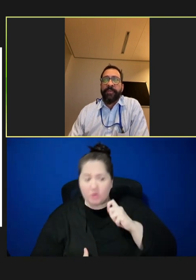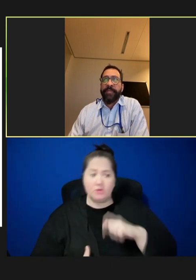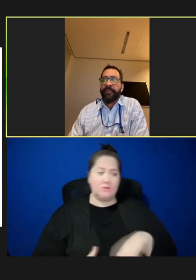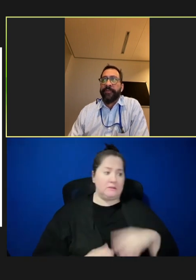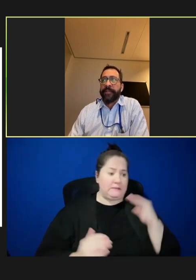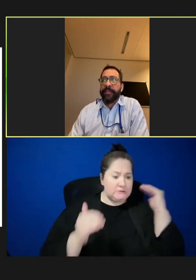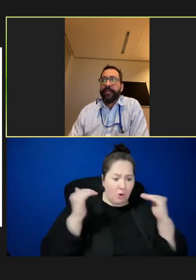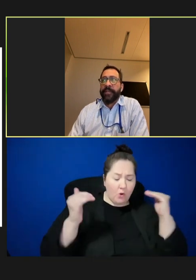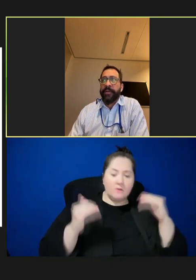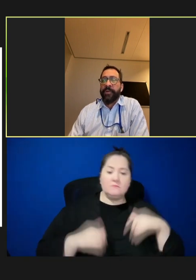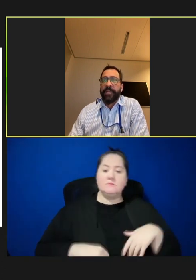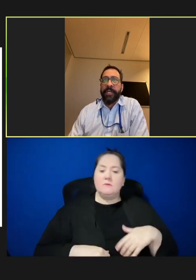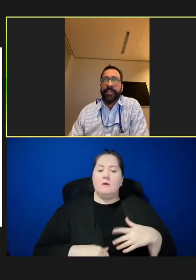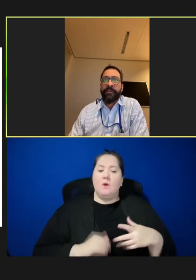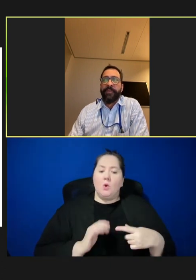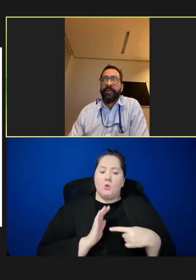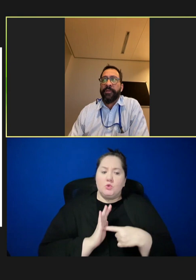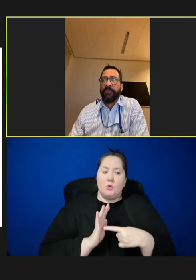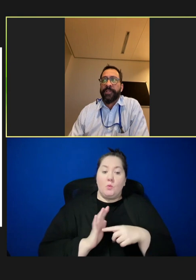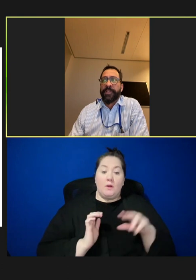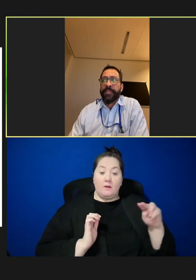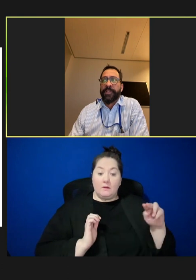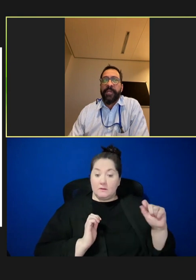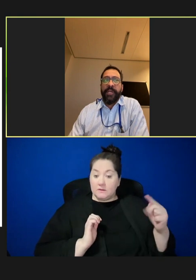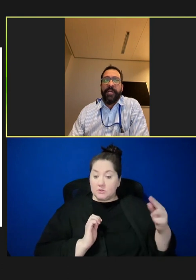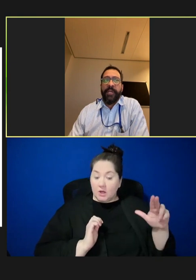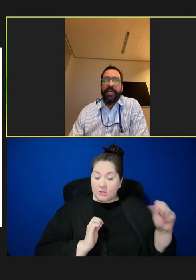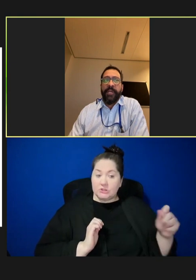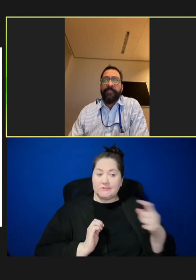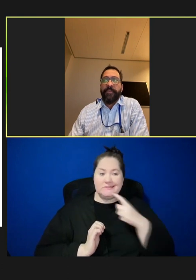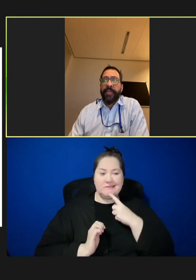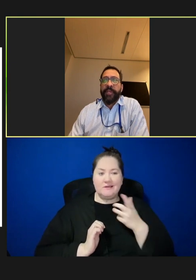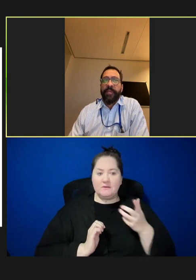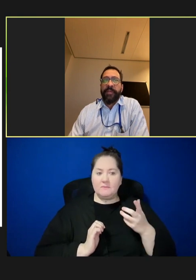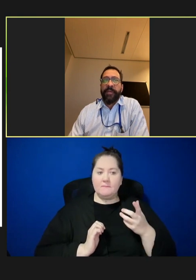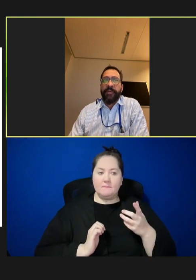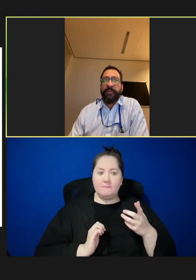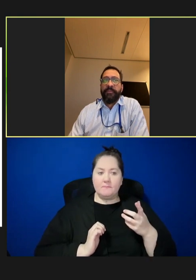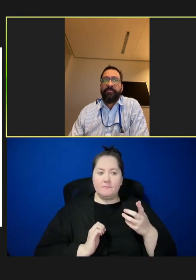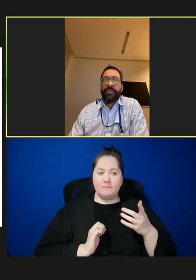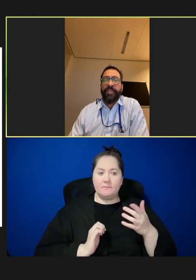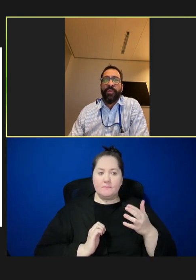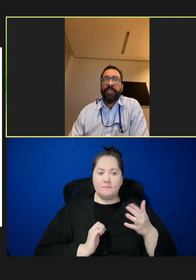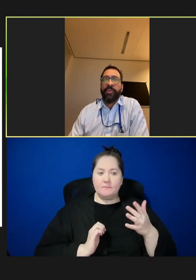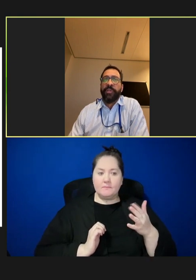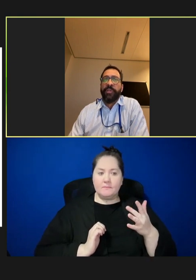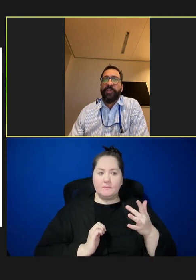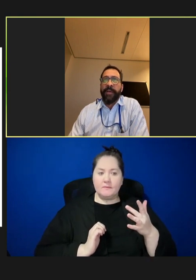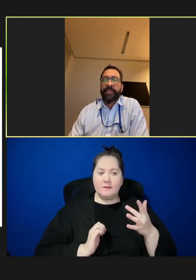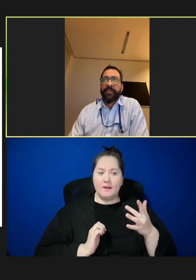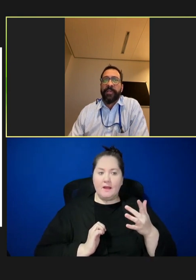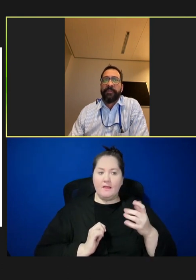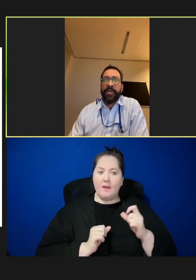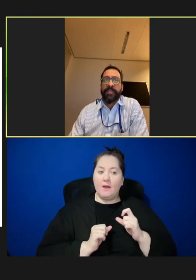really reflected what Natasha referred to, which is this residual immunity gaps across